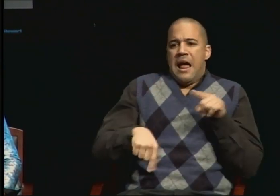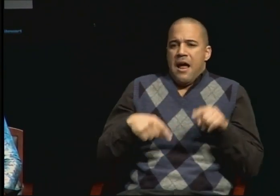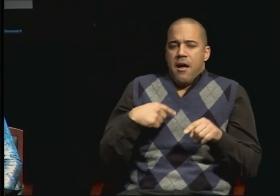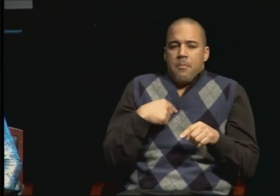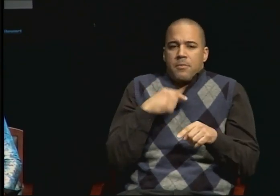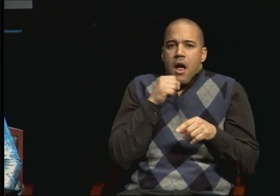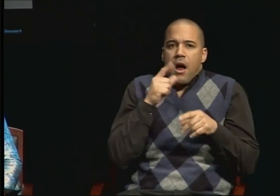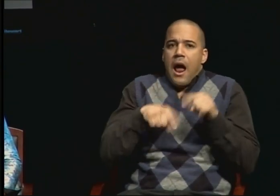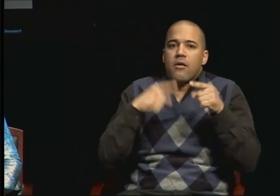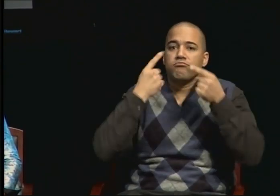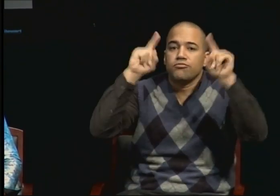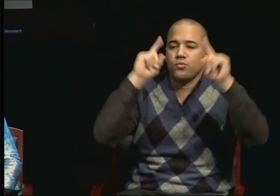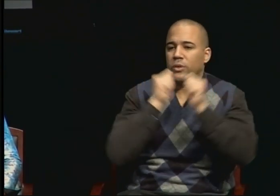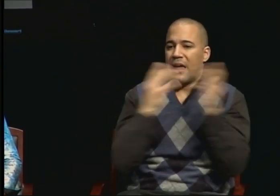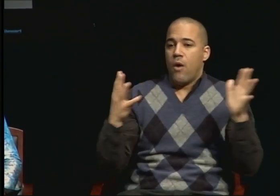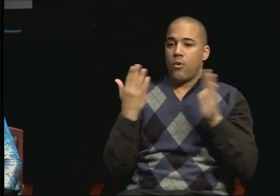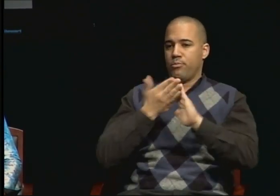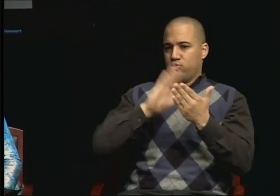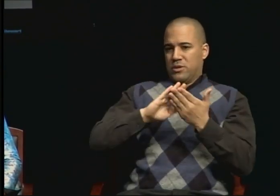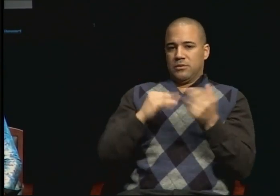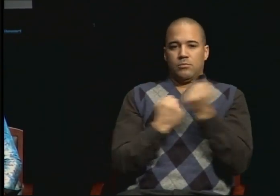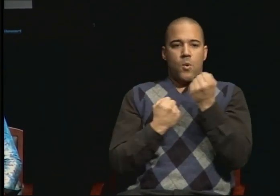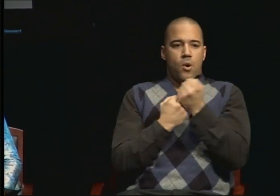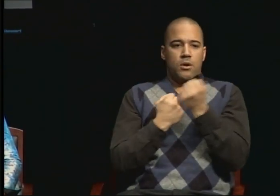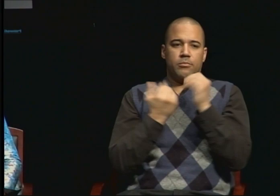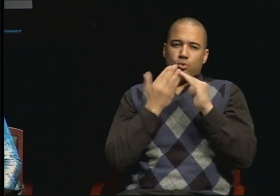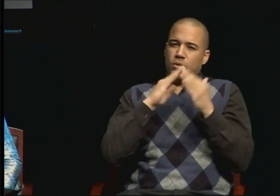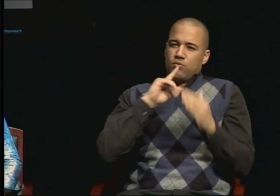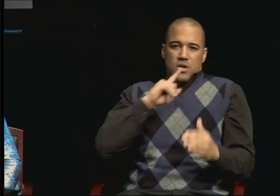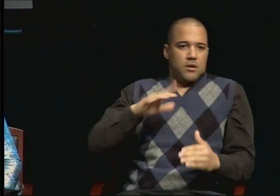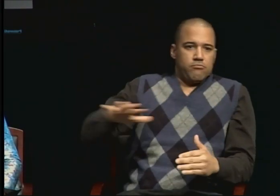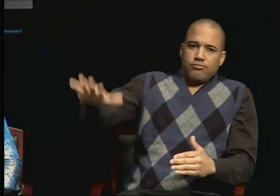without the support of my community, my family of course.